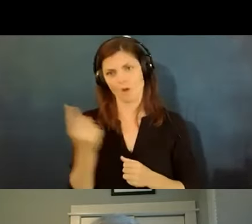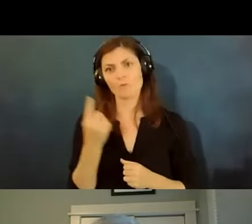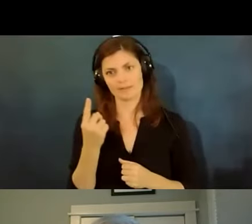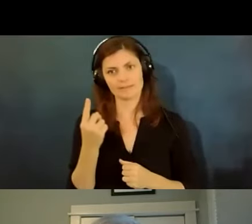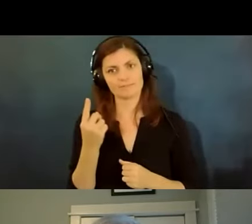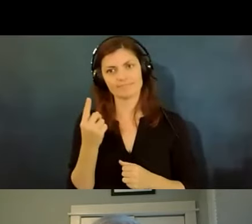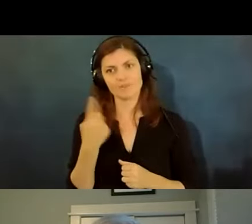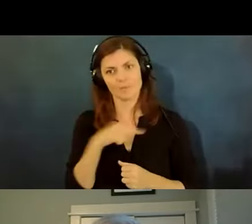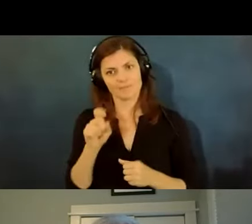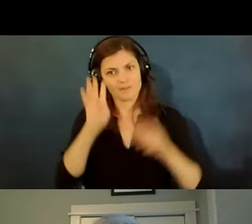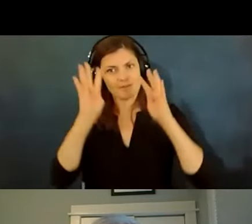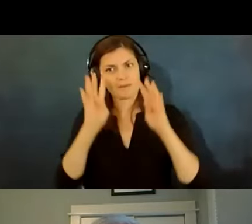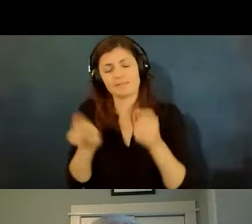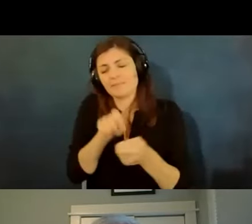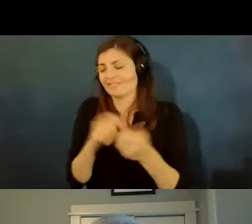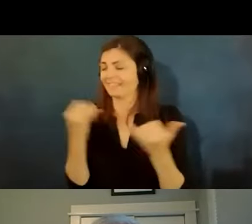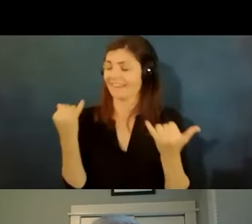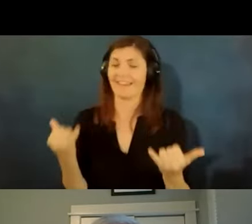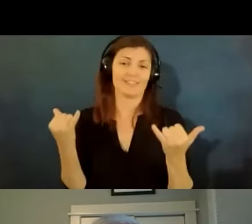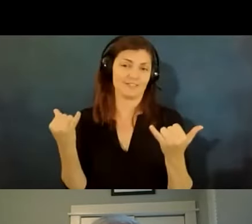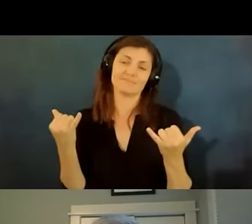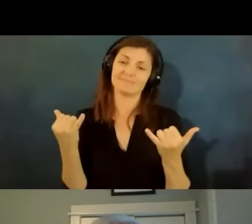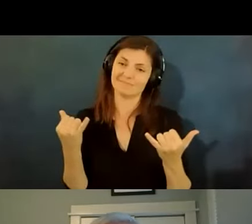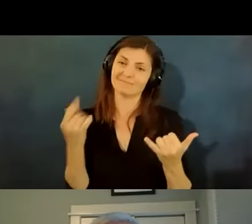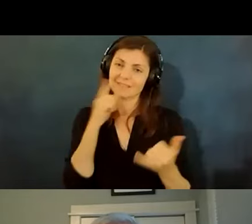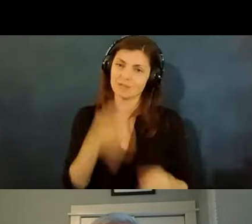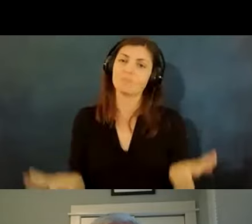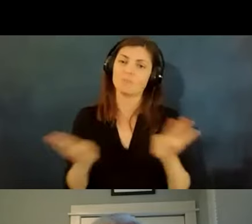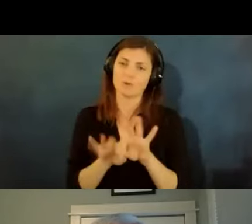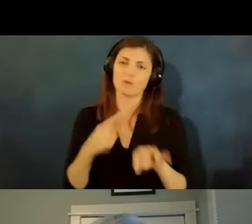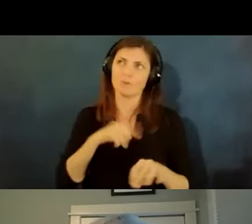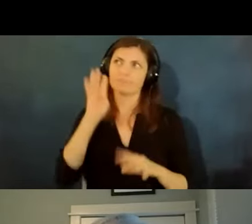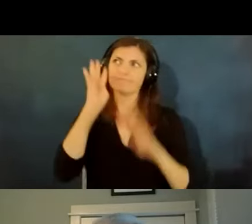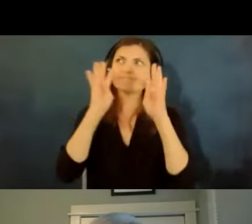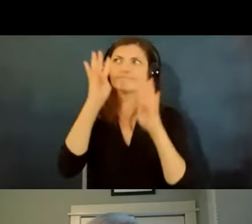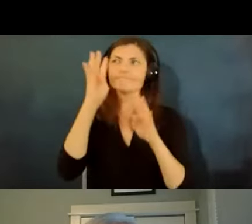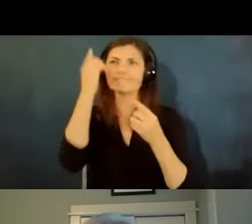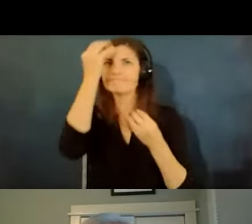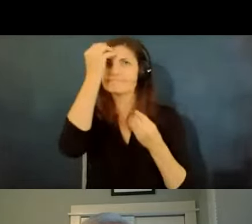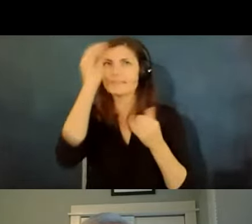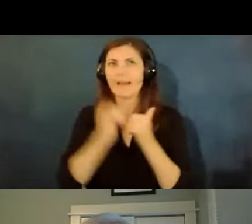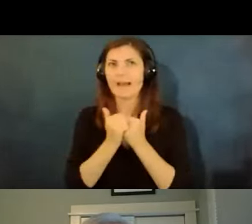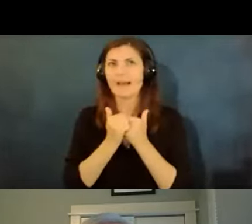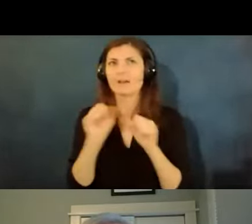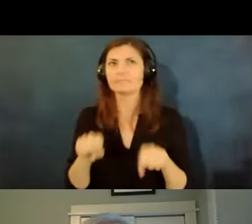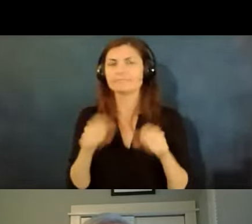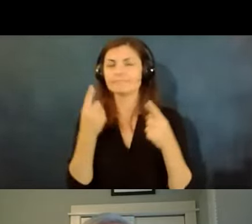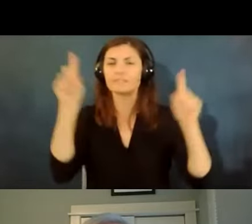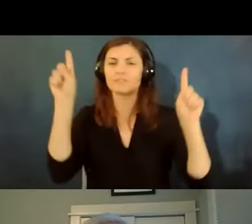this time um you know i think it's important that we do that um so the last slide i have is just it